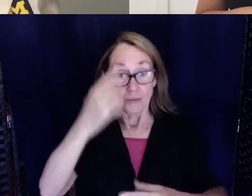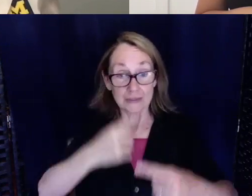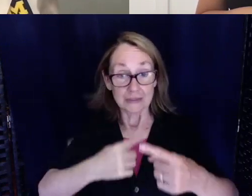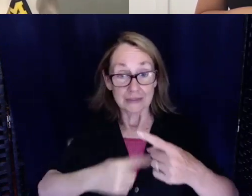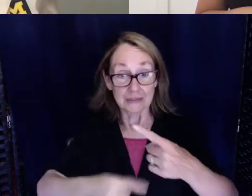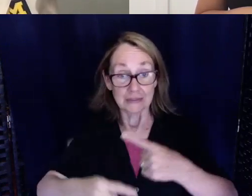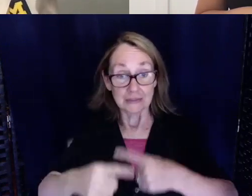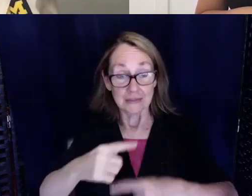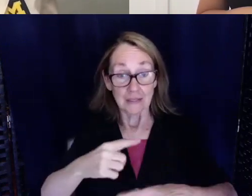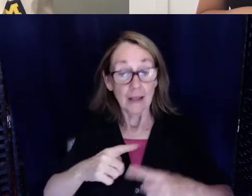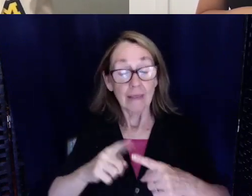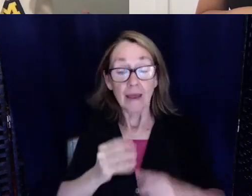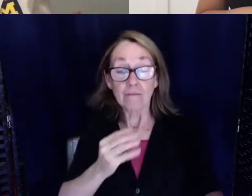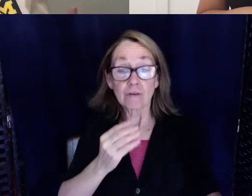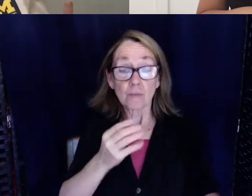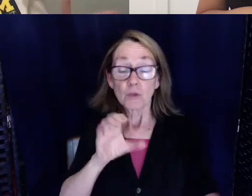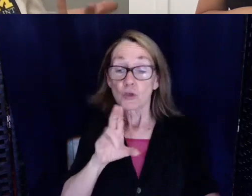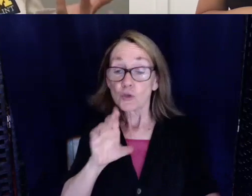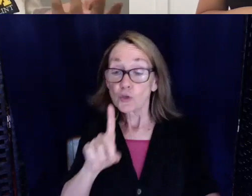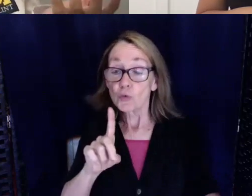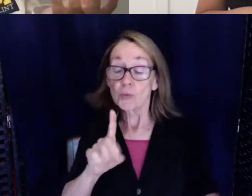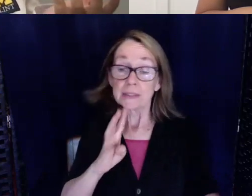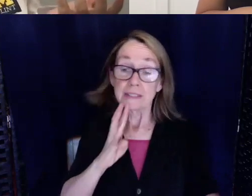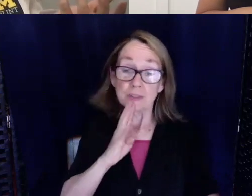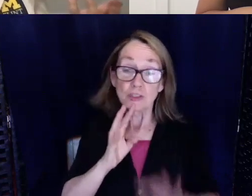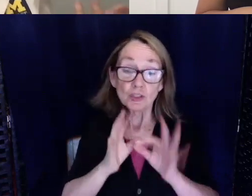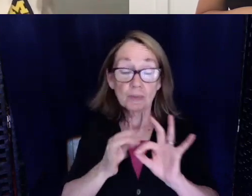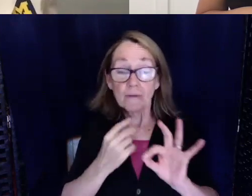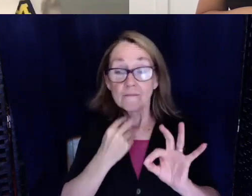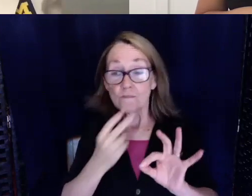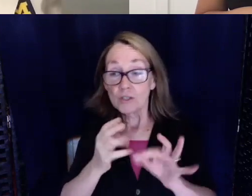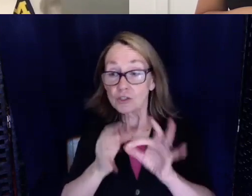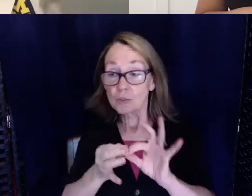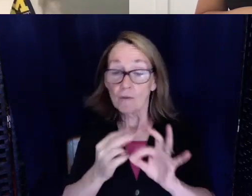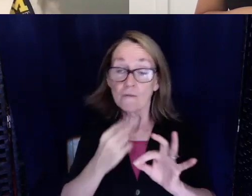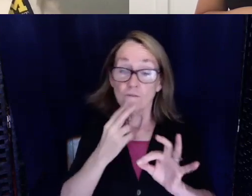interpreters like voice interpreters, there's a voice transcribing app. I don't